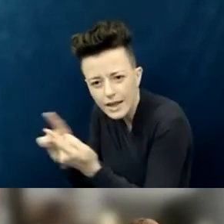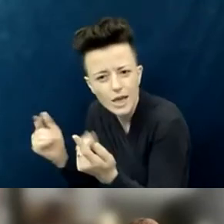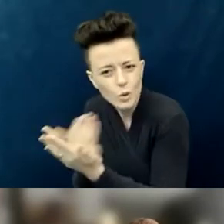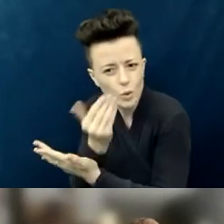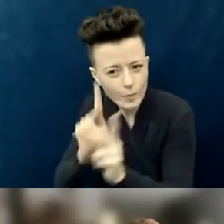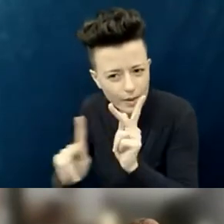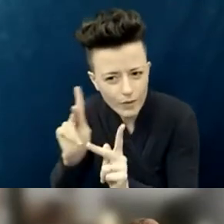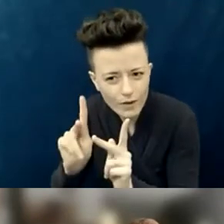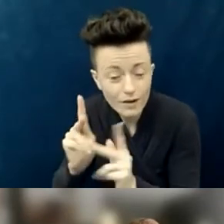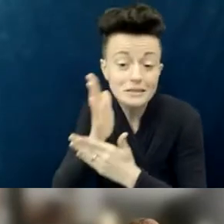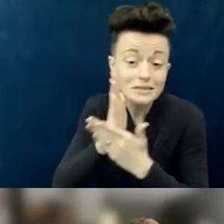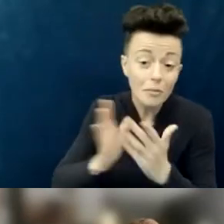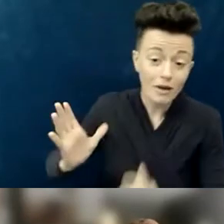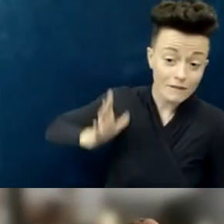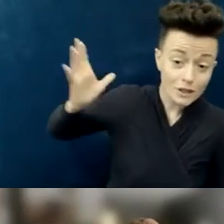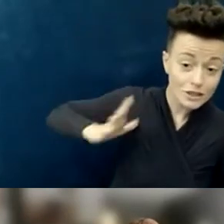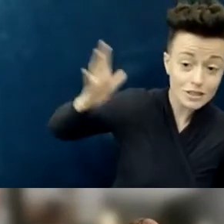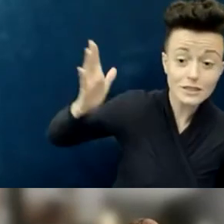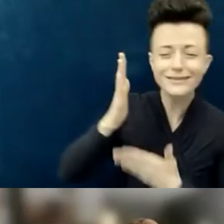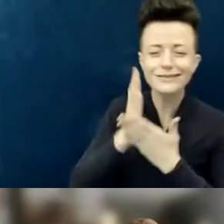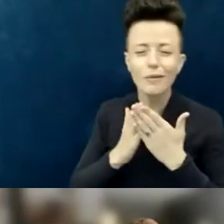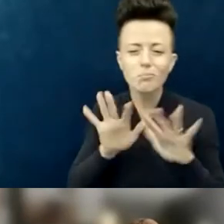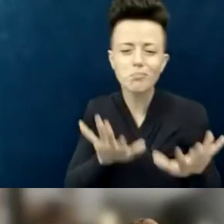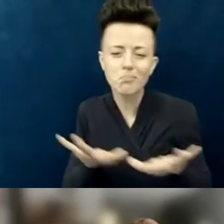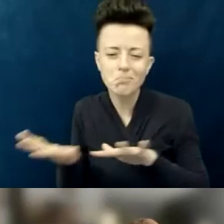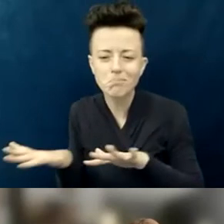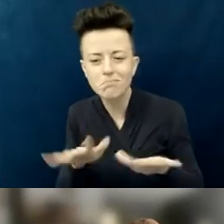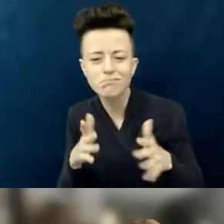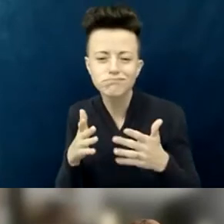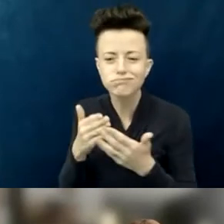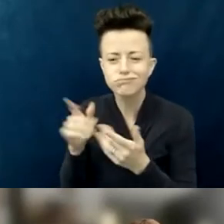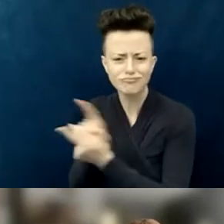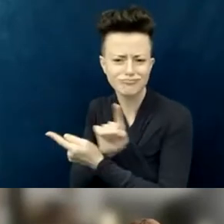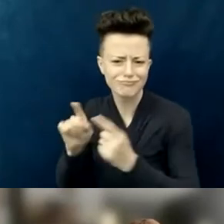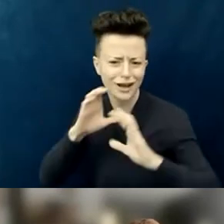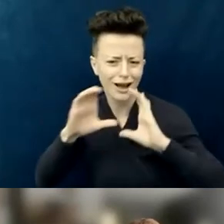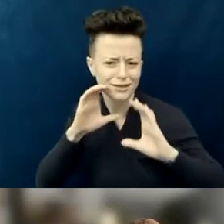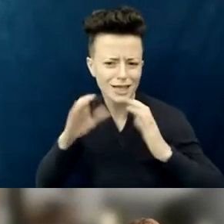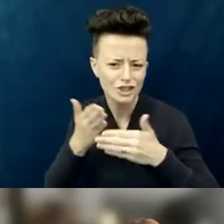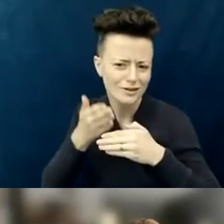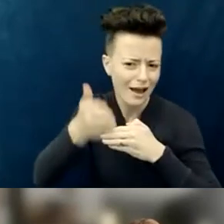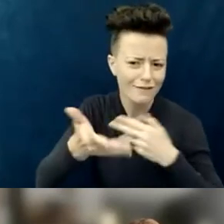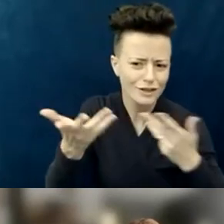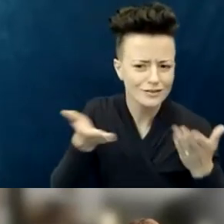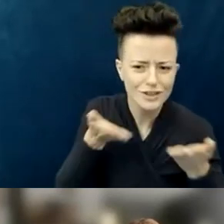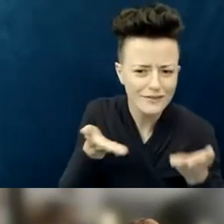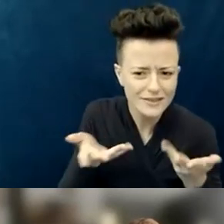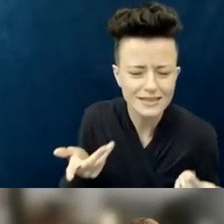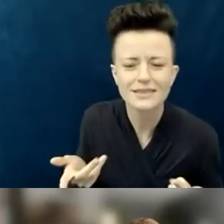and sometimes that's unintentional and "Well, we have conversations with people." I guess what I'm saying is...